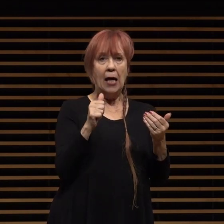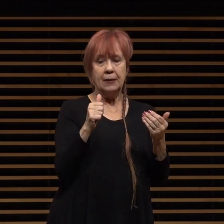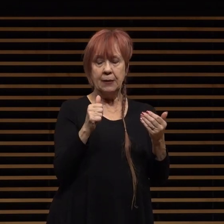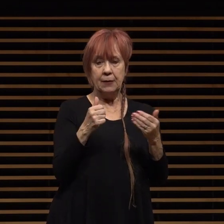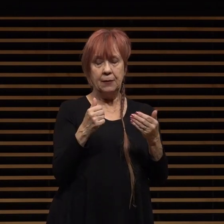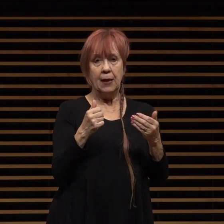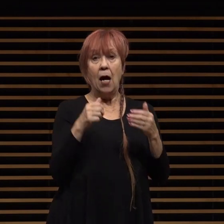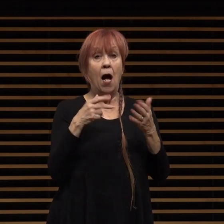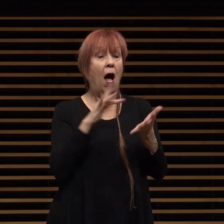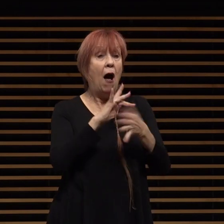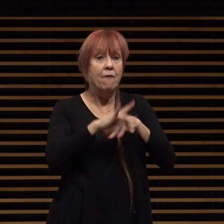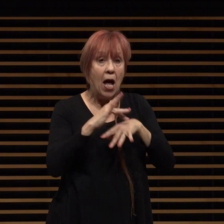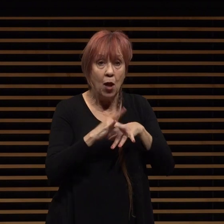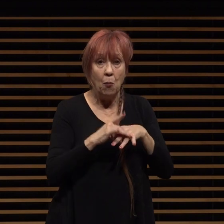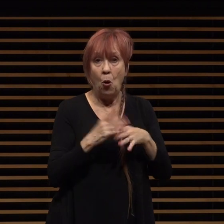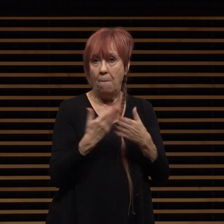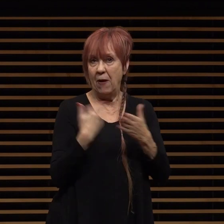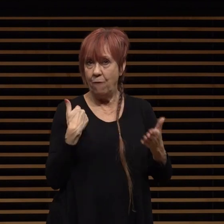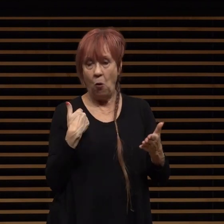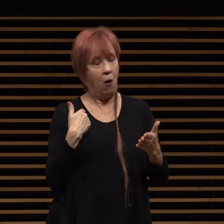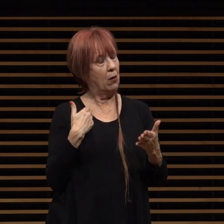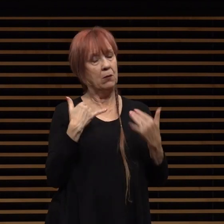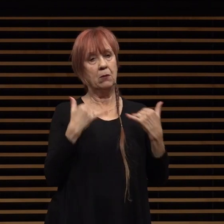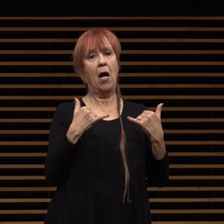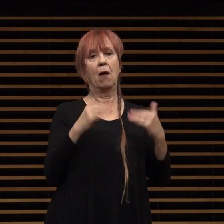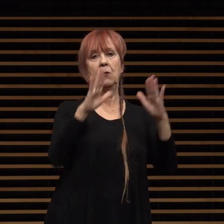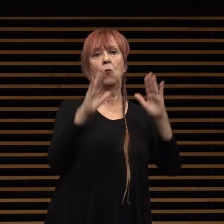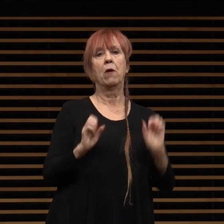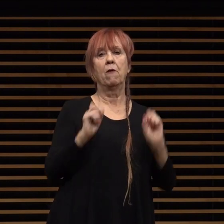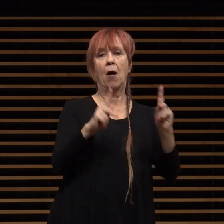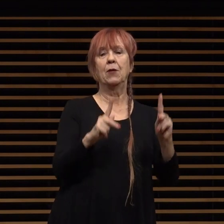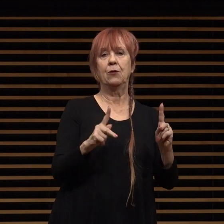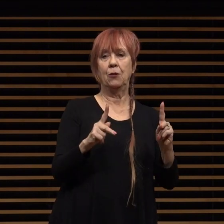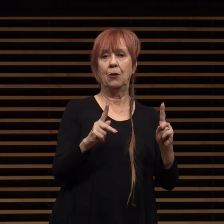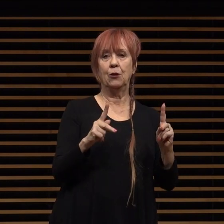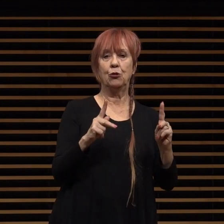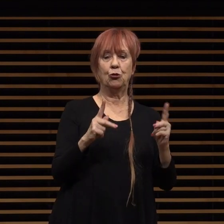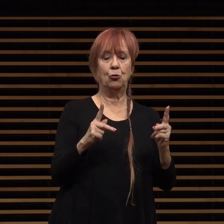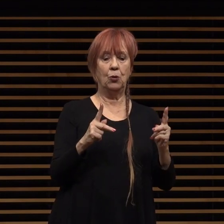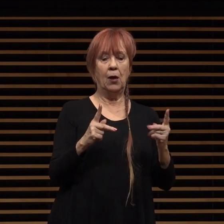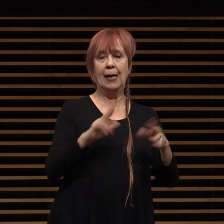this is a great opportunity to engage in